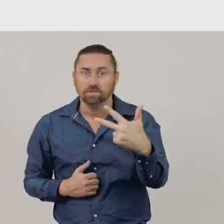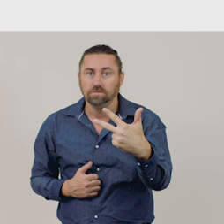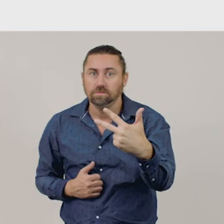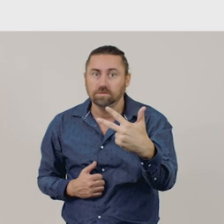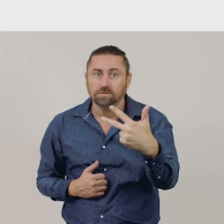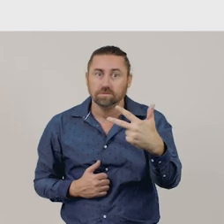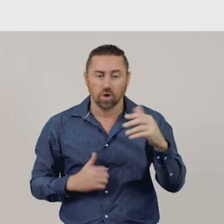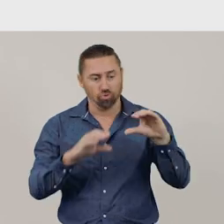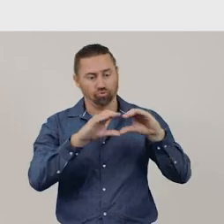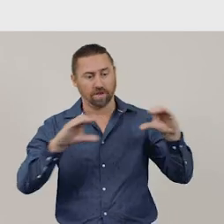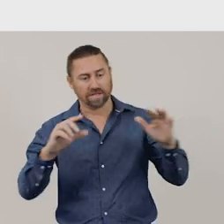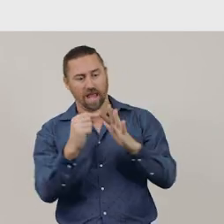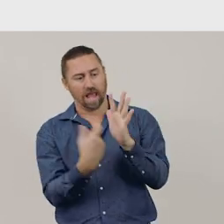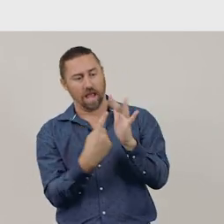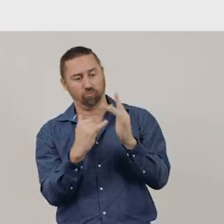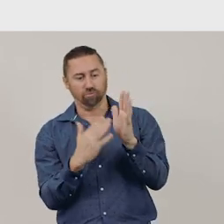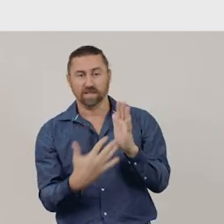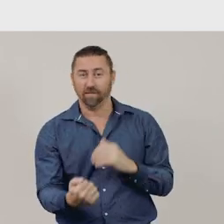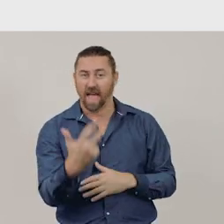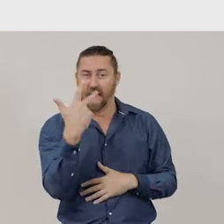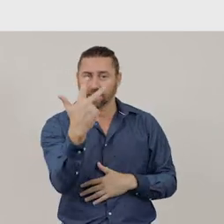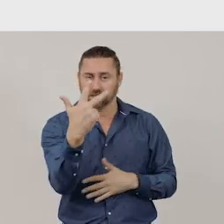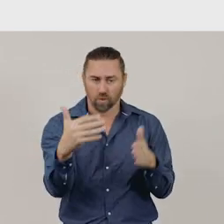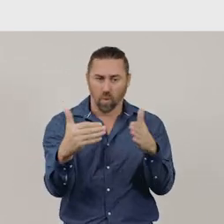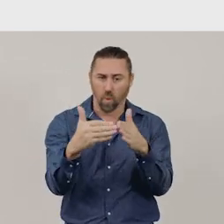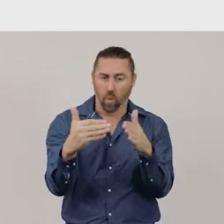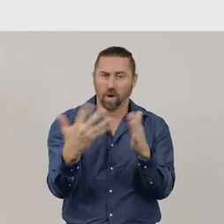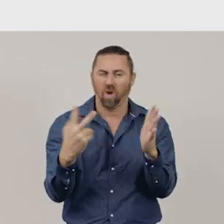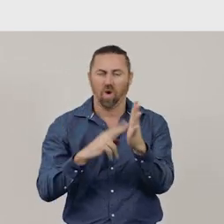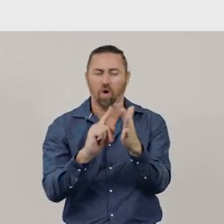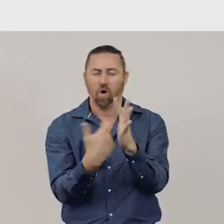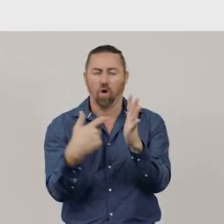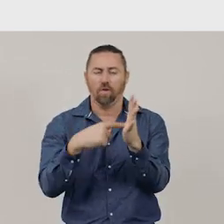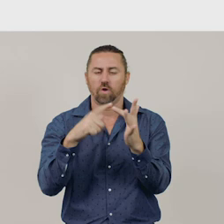A rectangular prism has eight corners or vertices.